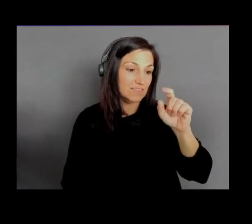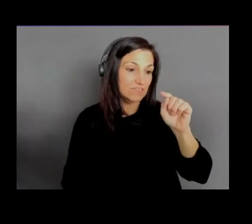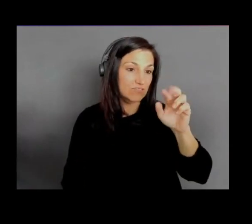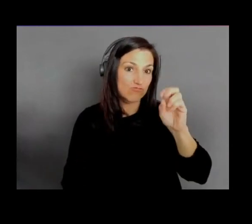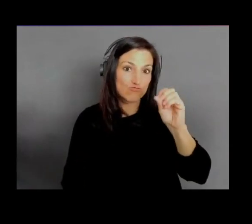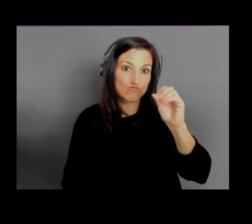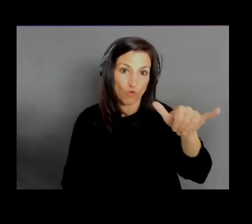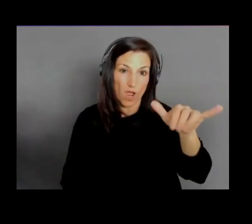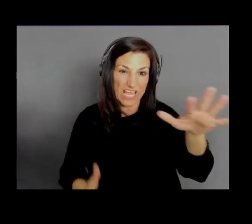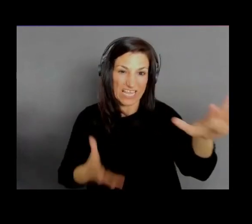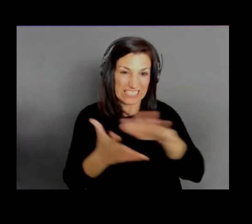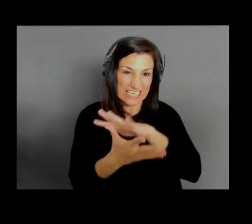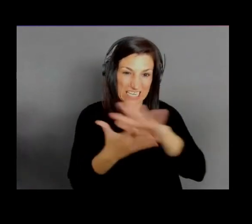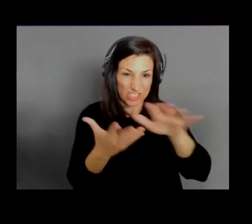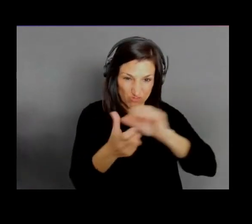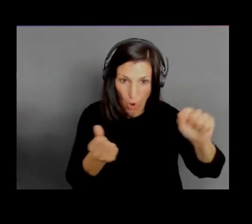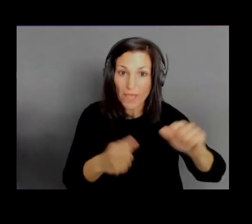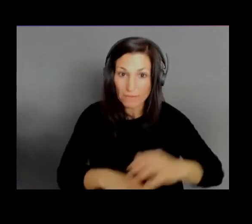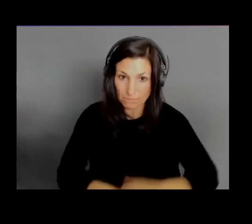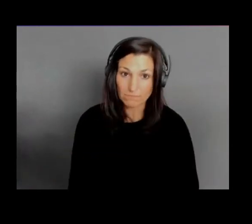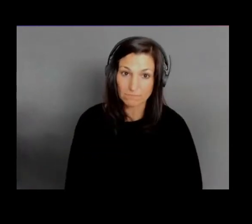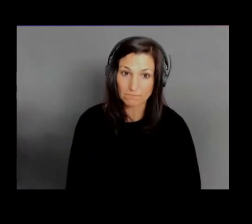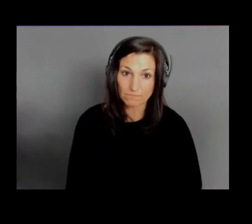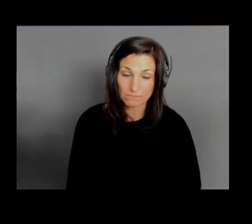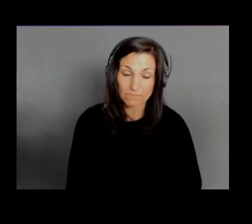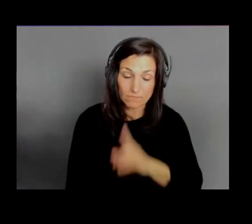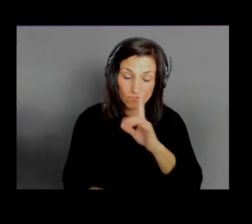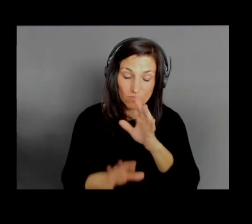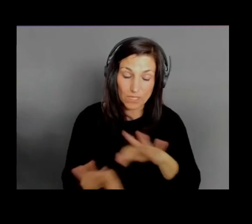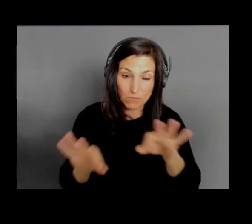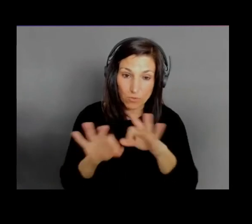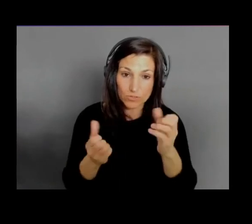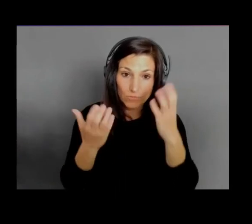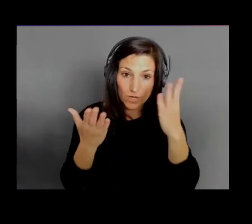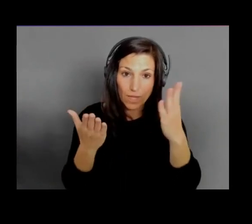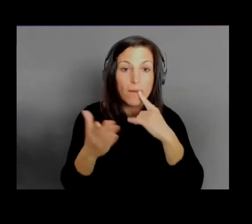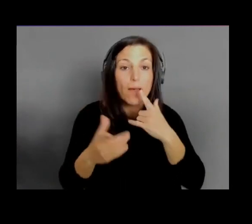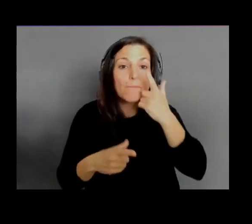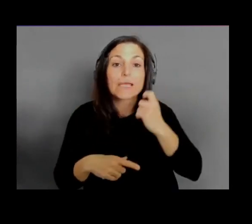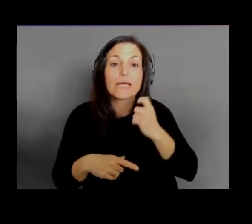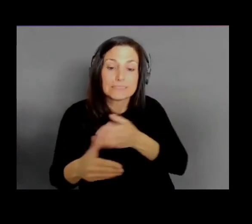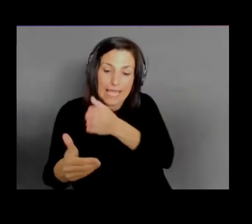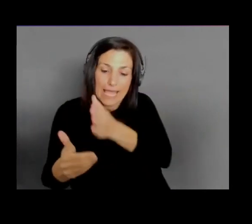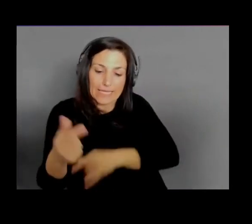End-to-end encryption is typically- Because I talked about that key exchange, especially the products, which are few,